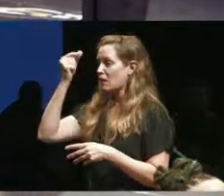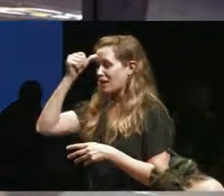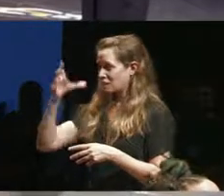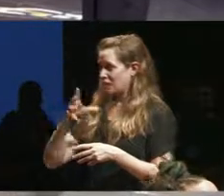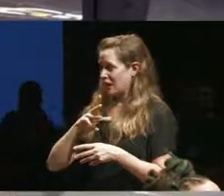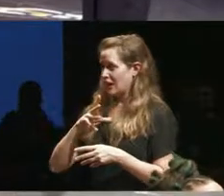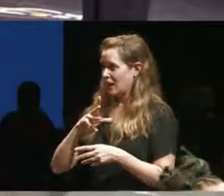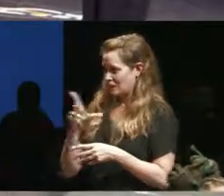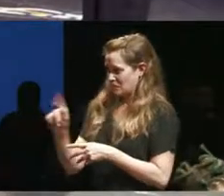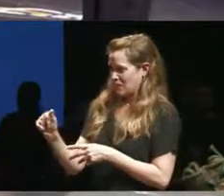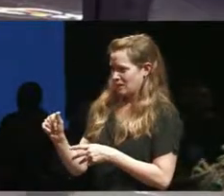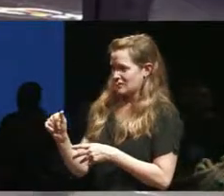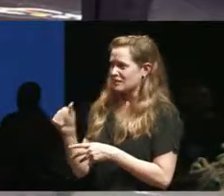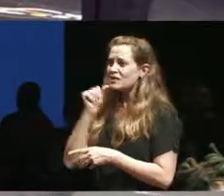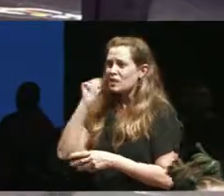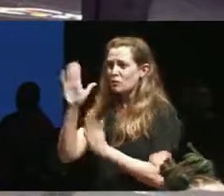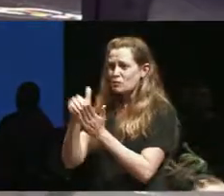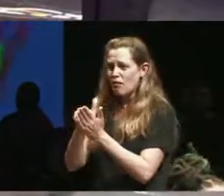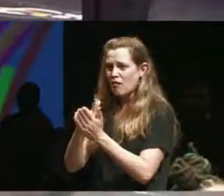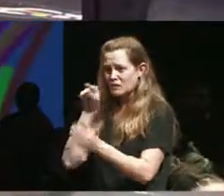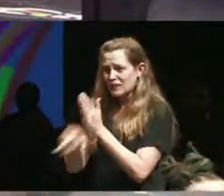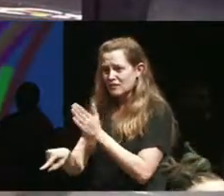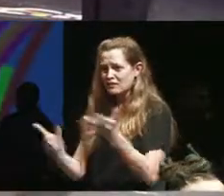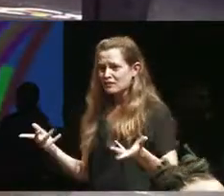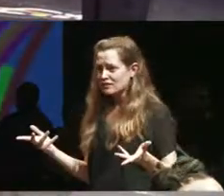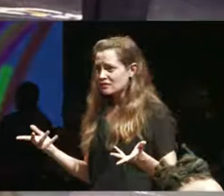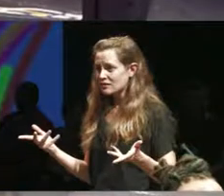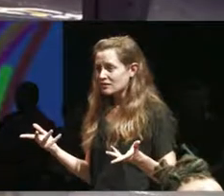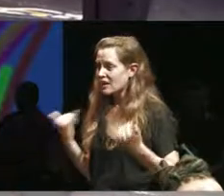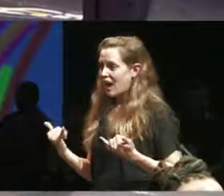disabilities killed in Montreal yesterday that's my day now you know and